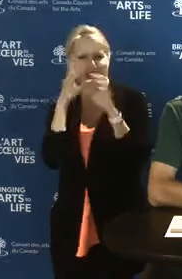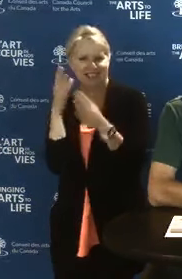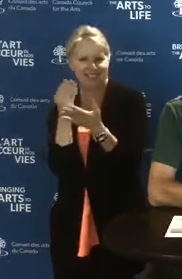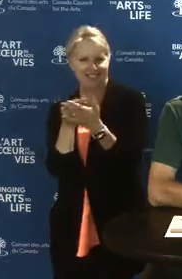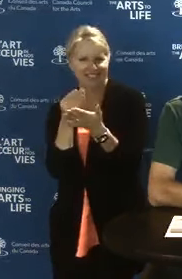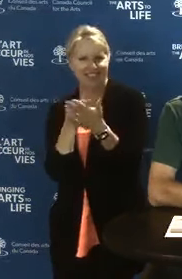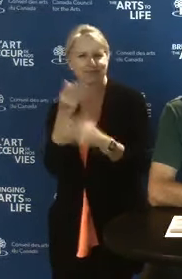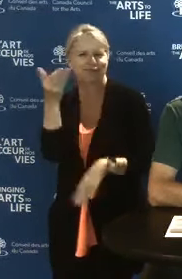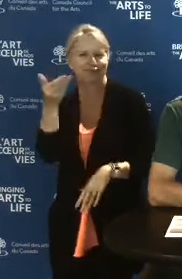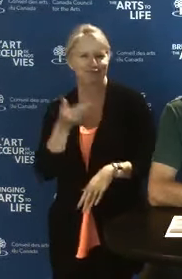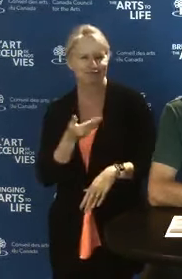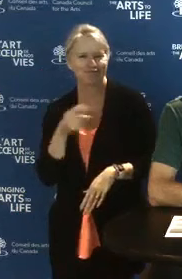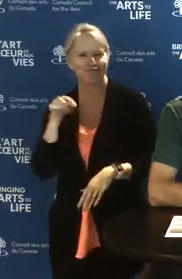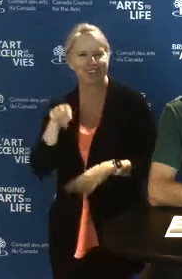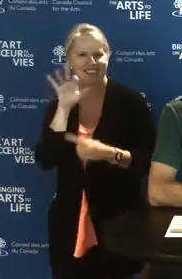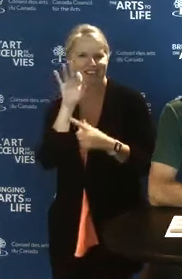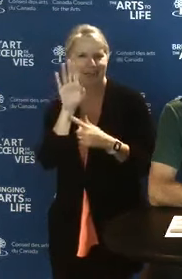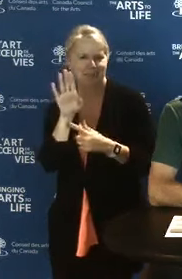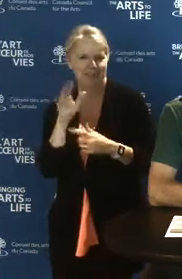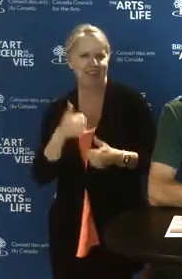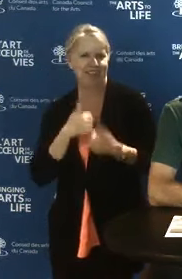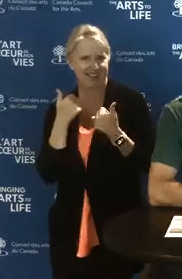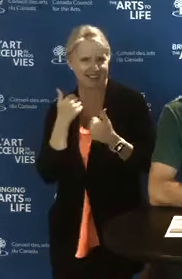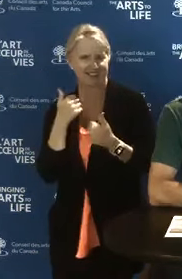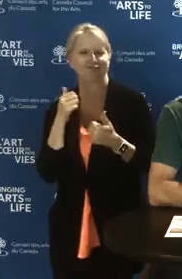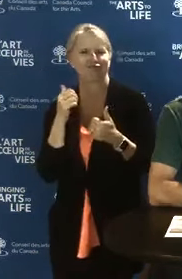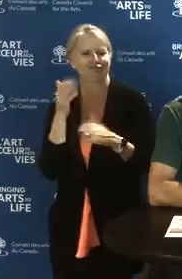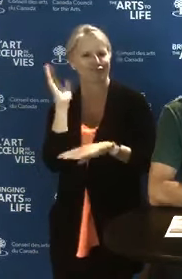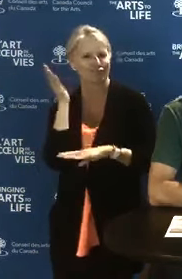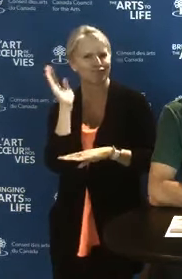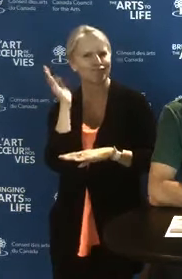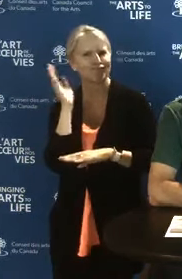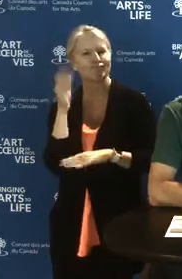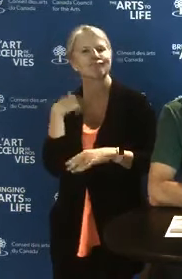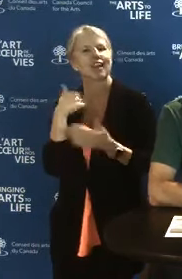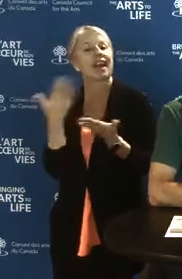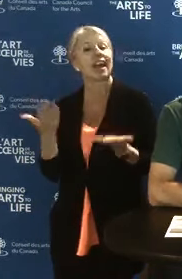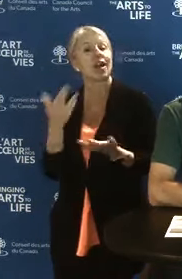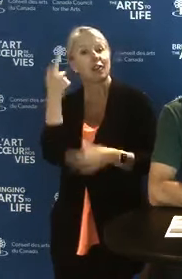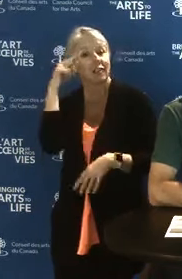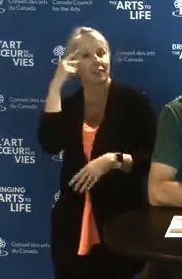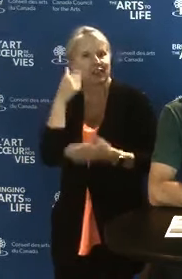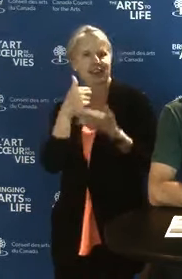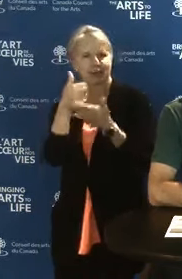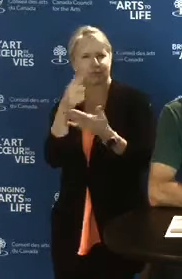Welcome to this Facebook Live session. We're here to help you understand what the fund is for,